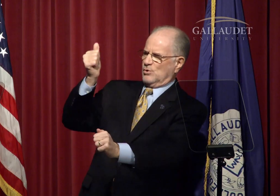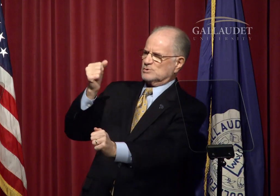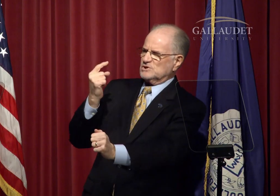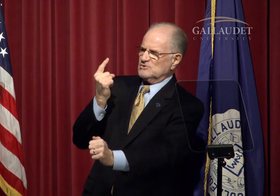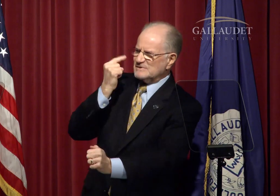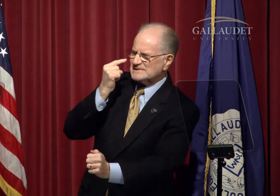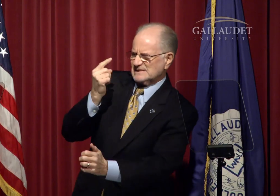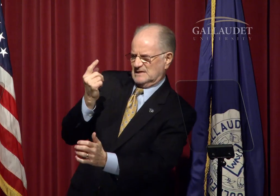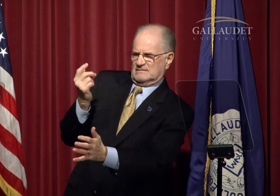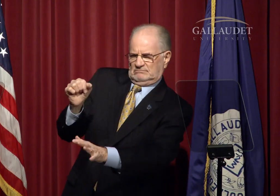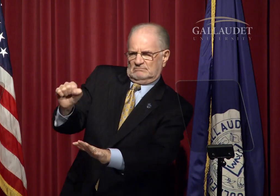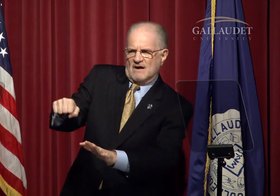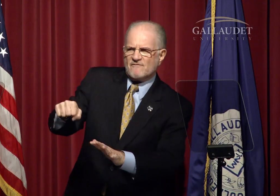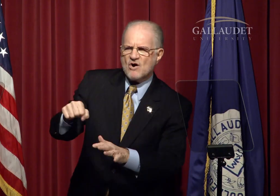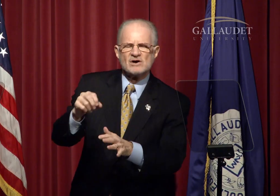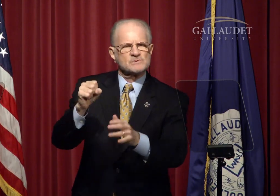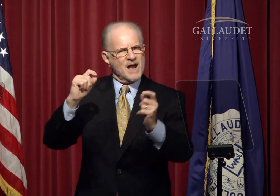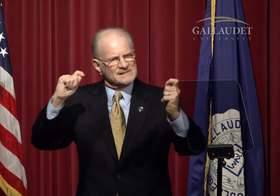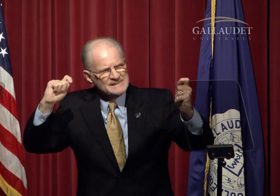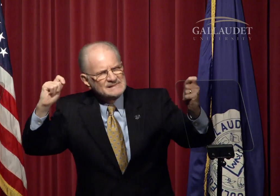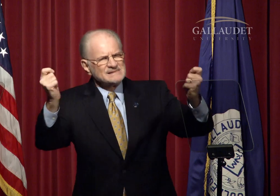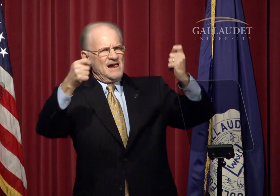The most recent, of course,